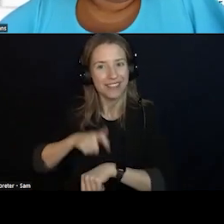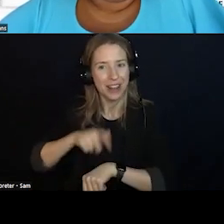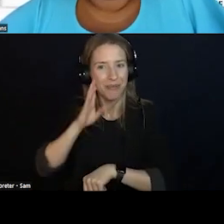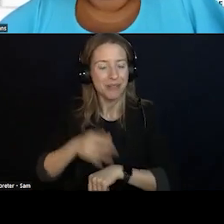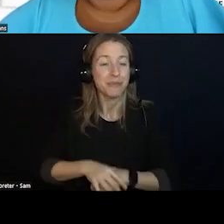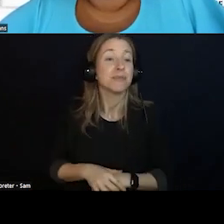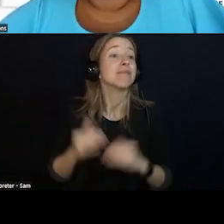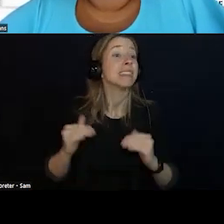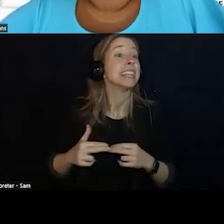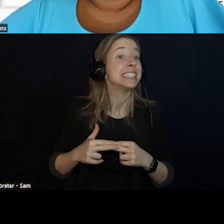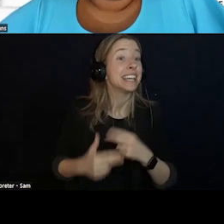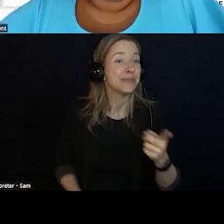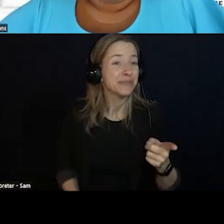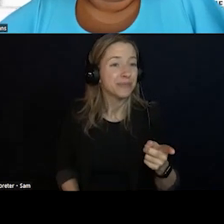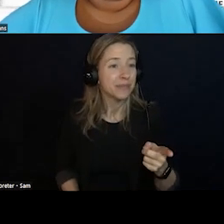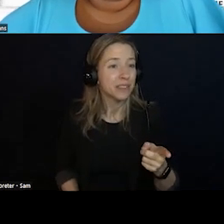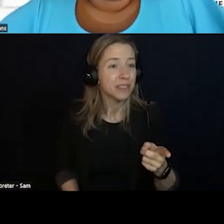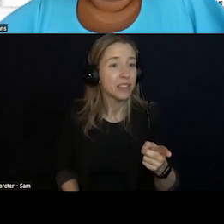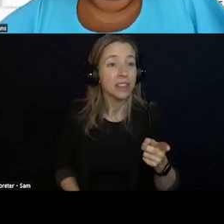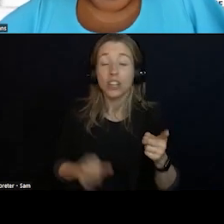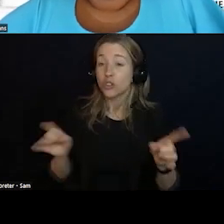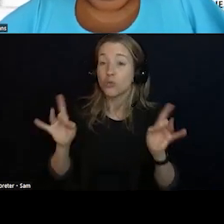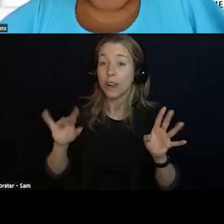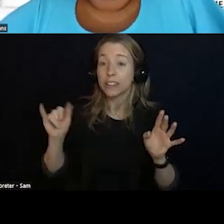AND THEN IF THIS HAS DISAPPEARED FROM YOUR CALENDER, YOU CAN MAKE